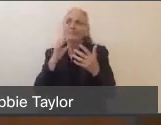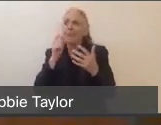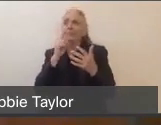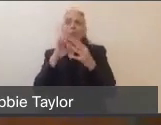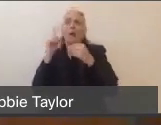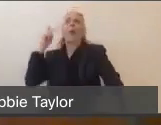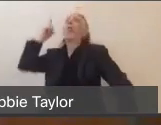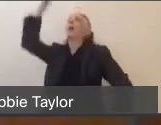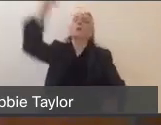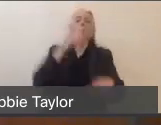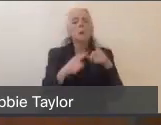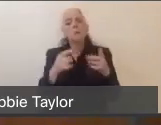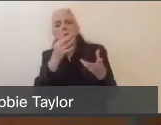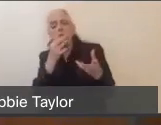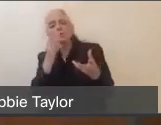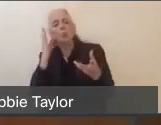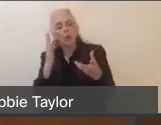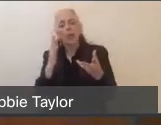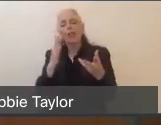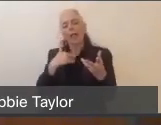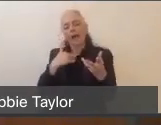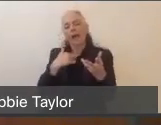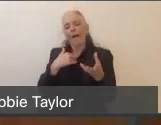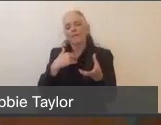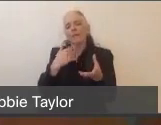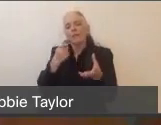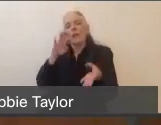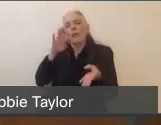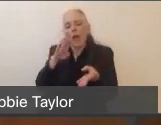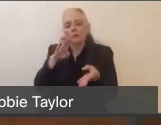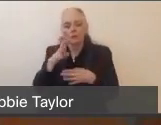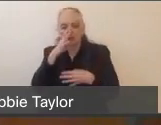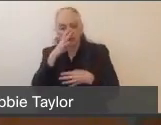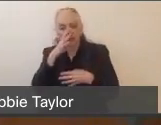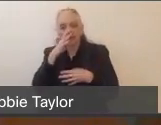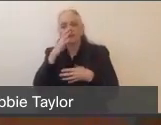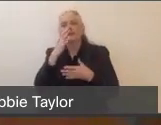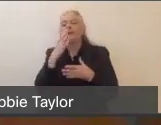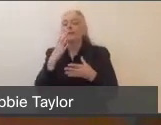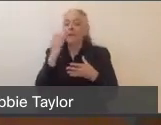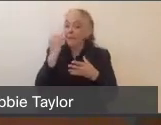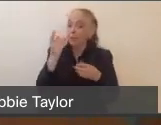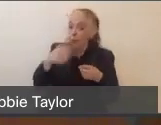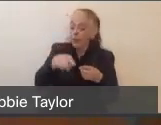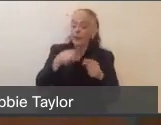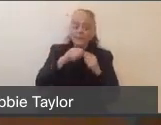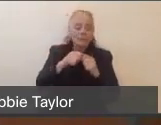As long as then we continue, as individuals, to do all the right things, around hand-washing, around the social-distancing